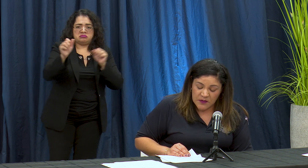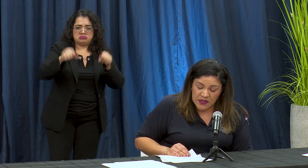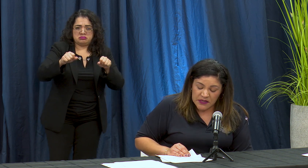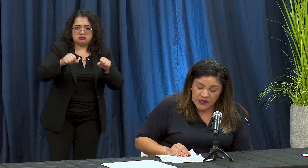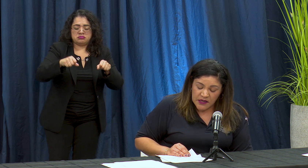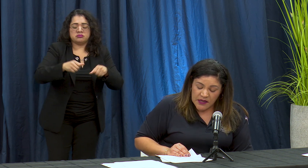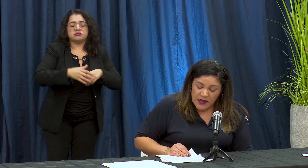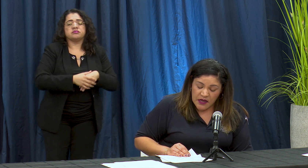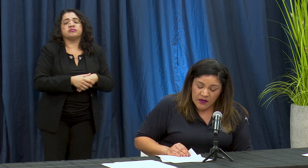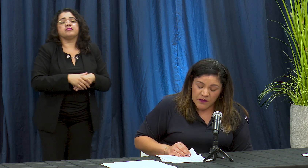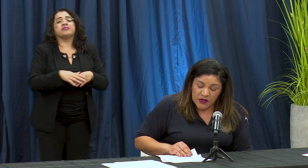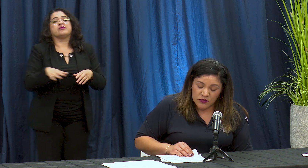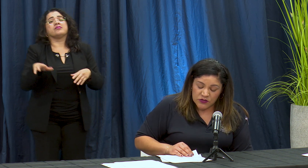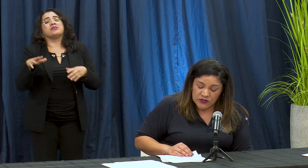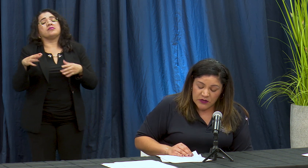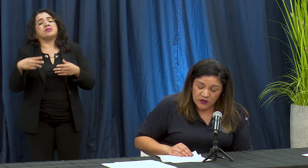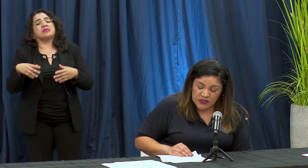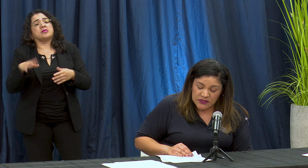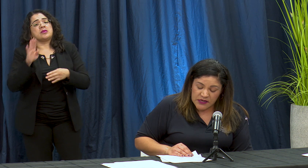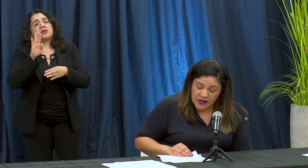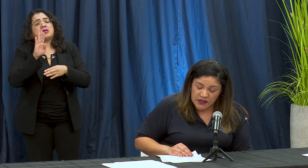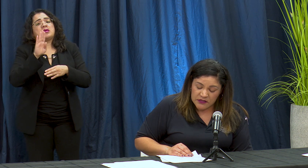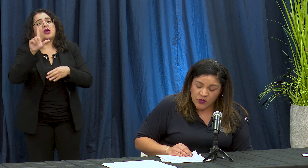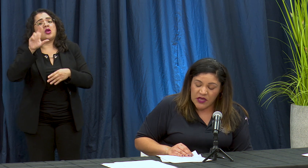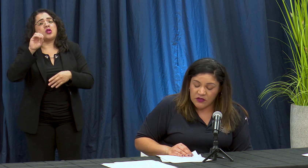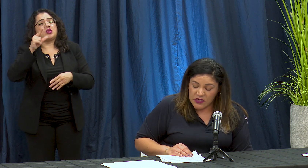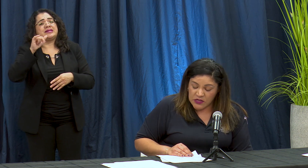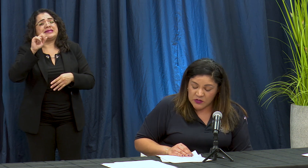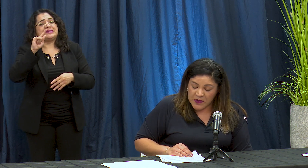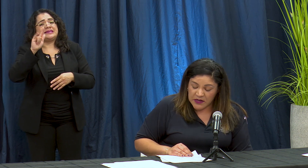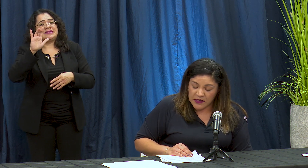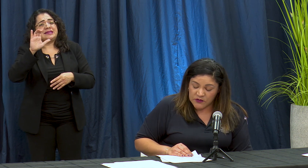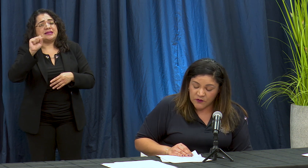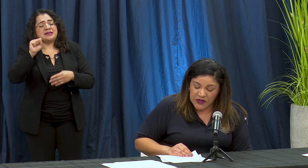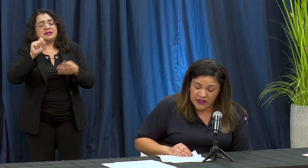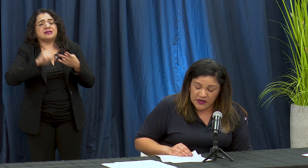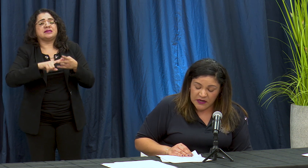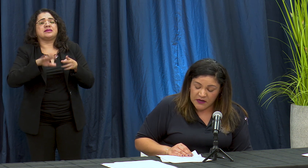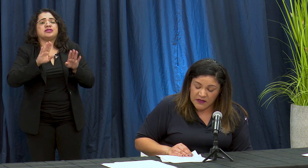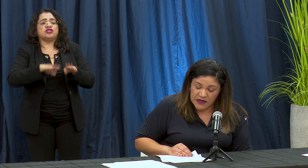mente negocios del logistically da dou denis nose para que ellos fueron del de